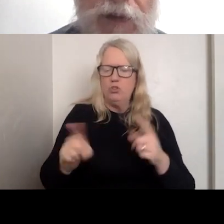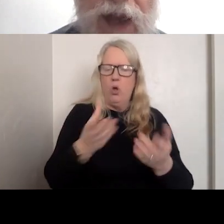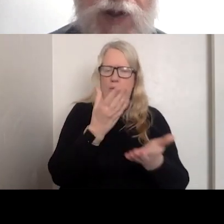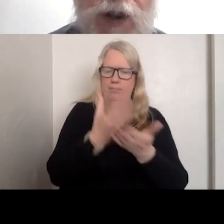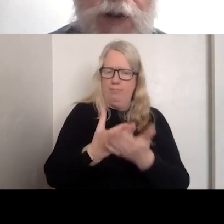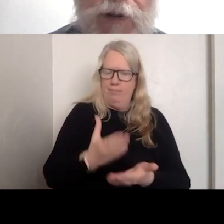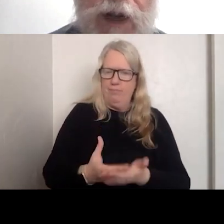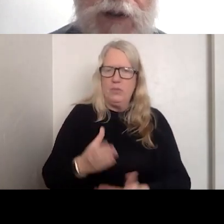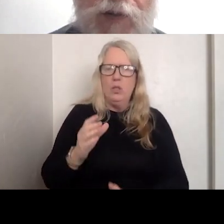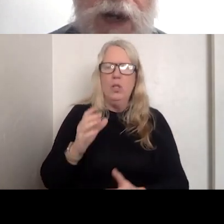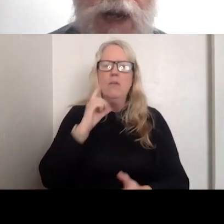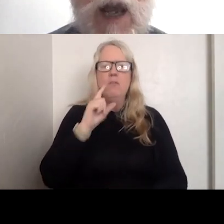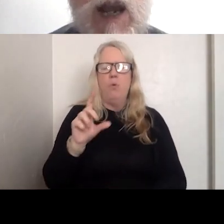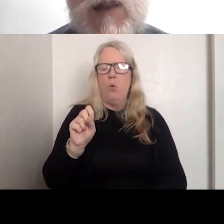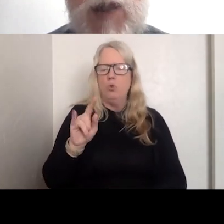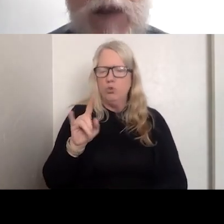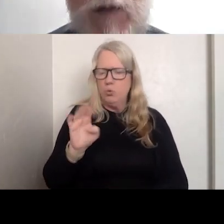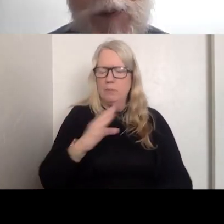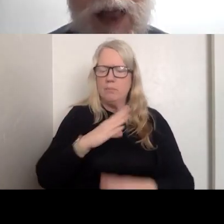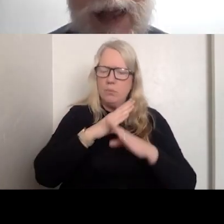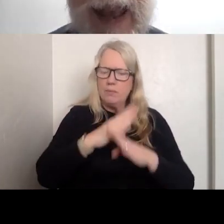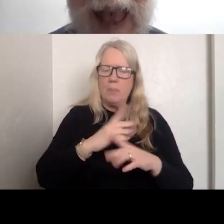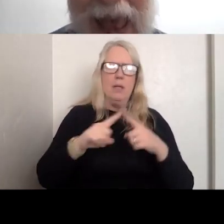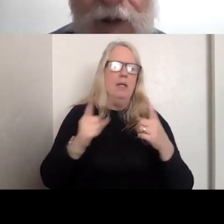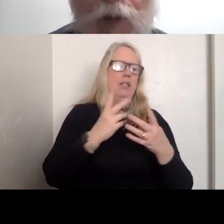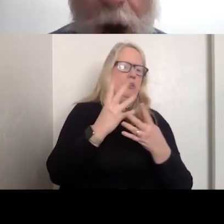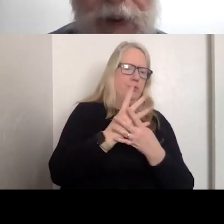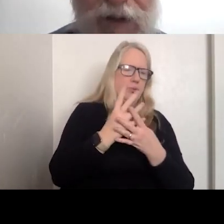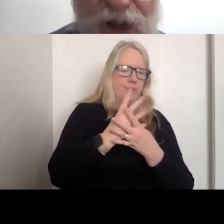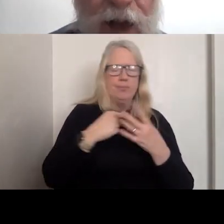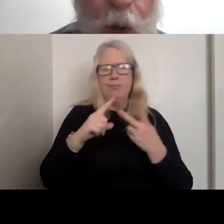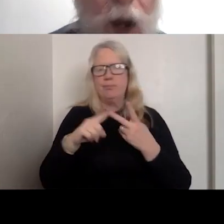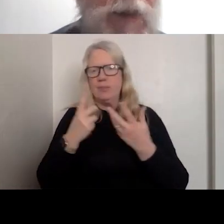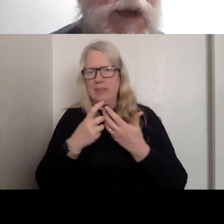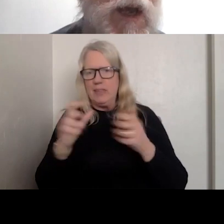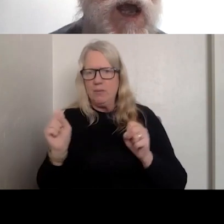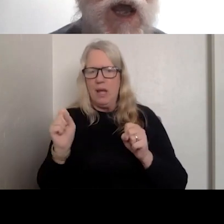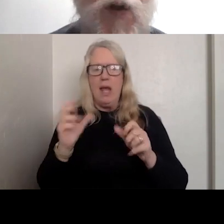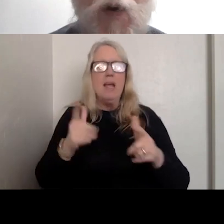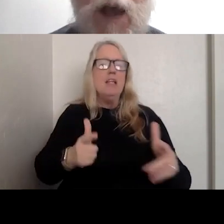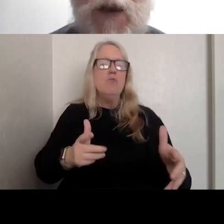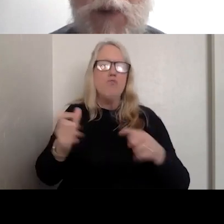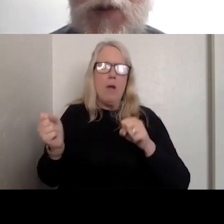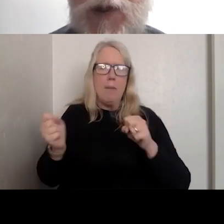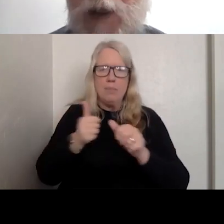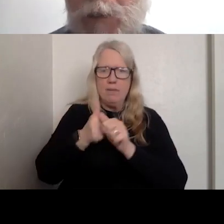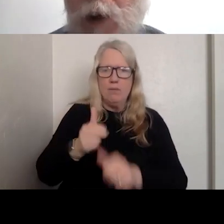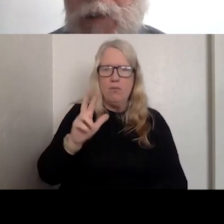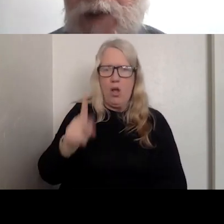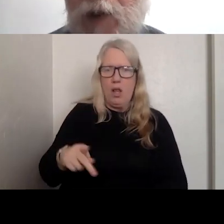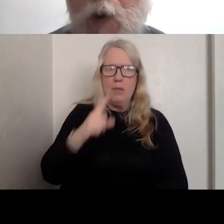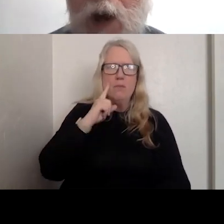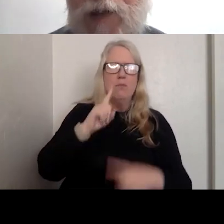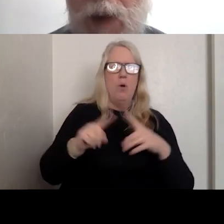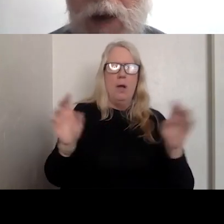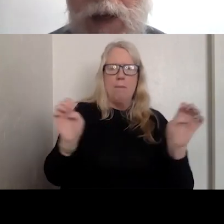PREVENTION AND SCREENING AND RAPID FOLLOWUP IN EMERGENCY DEPARTMENTS ACROSS AMERICA.